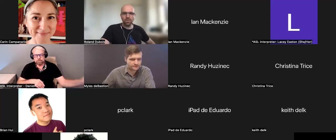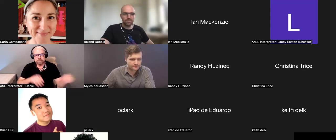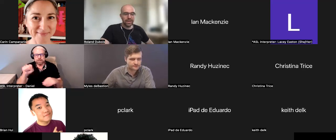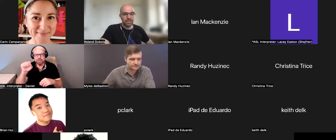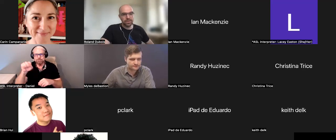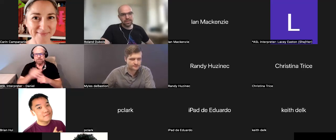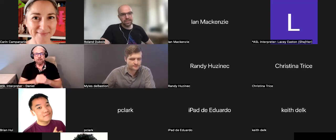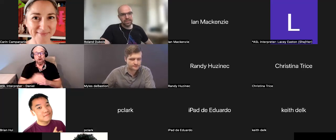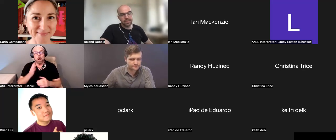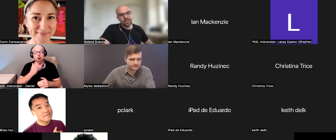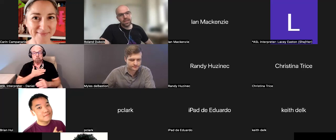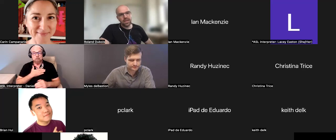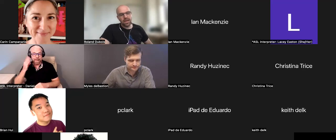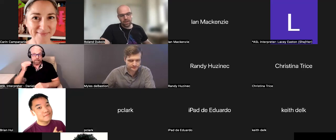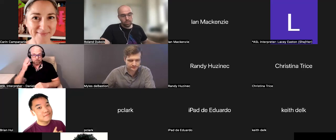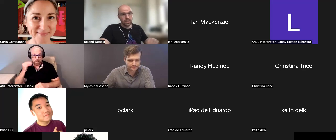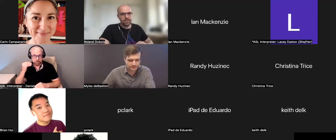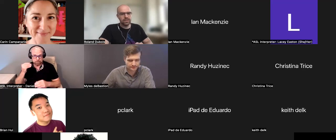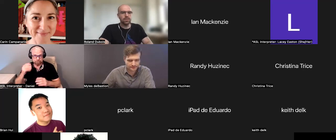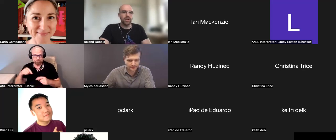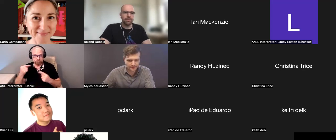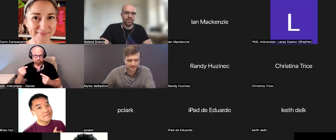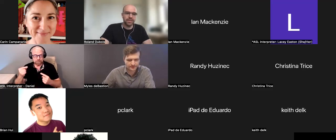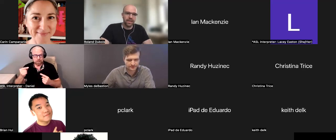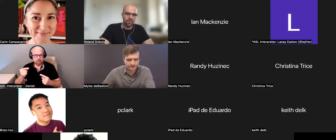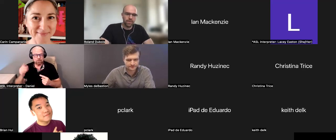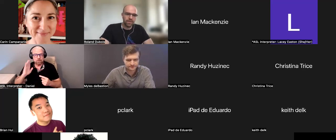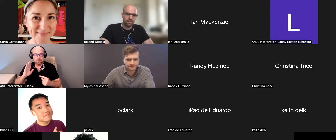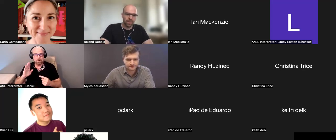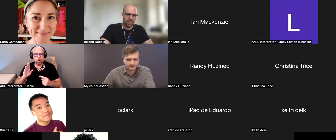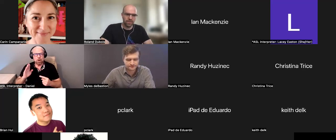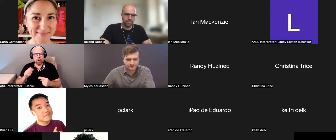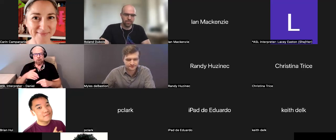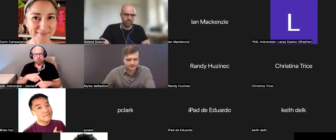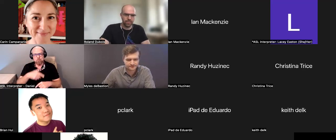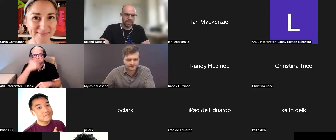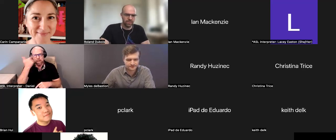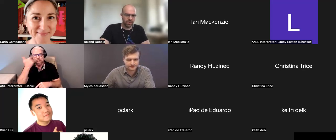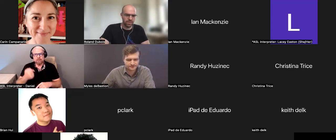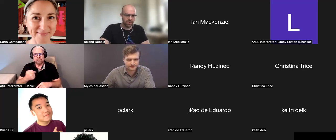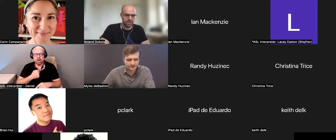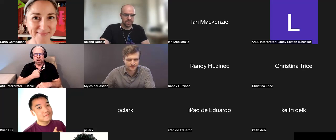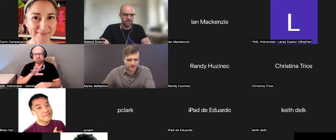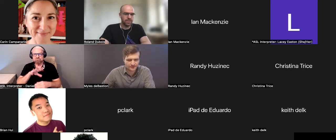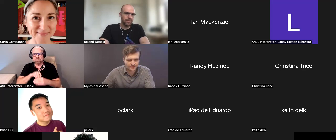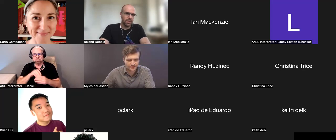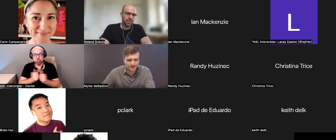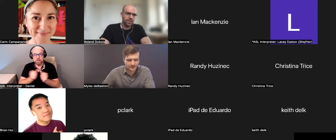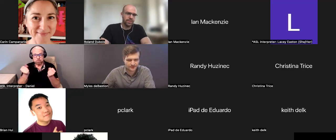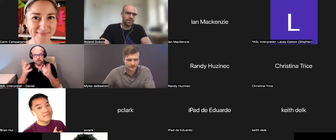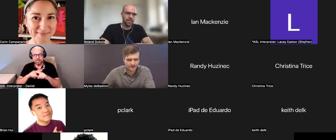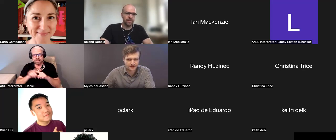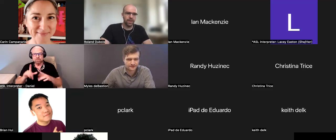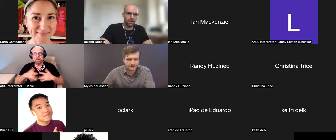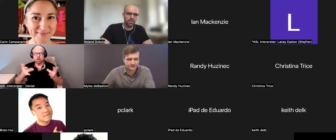What my experience was -- since I have been part of many of those events, specifically, I see how